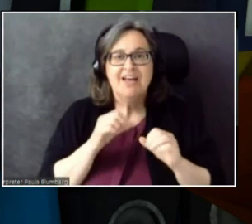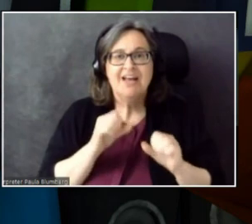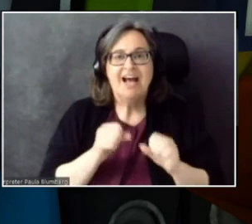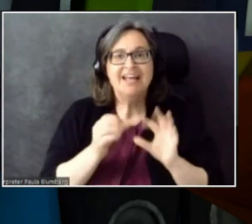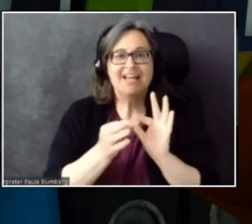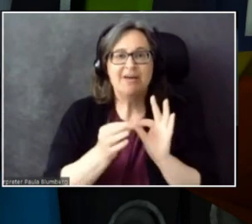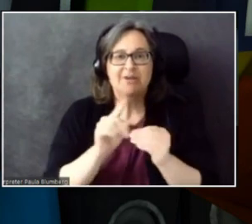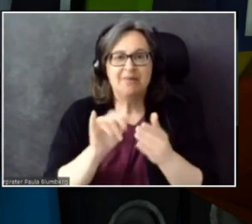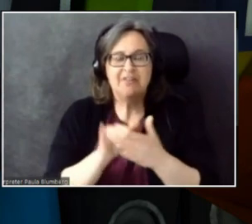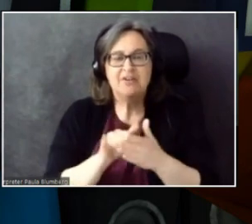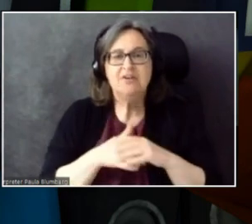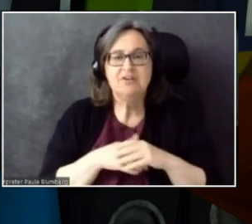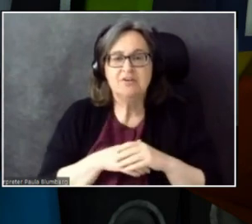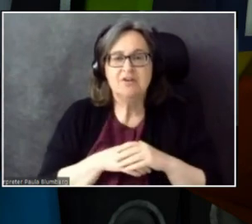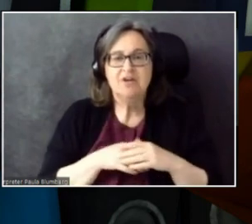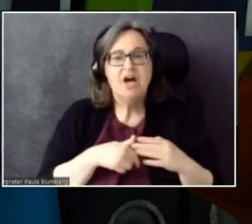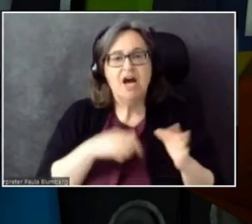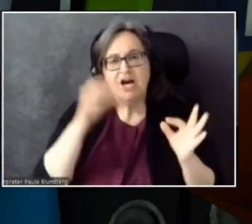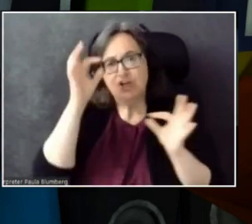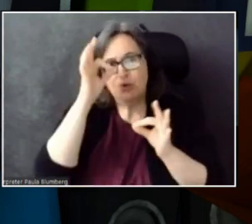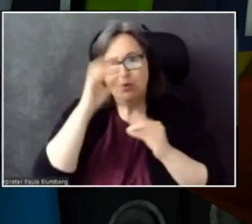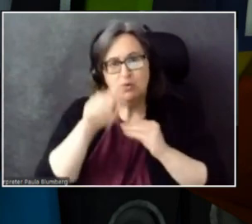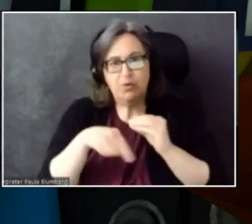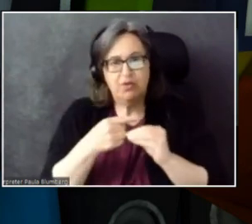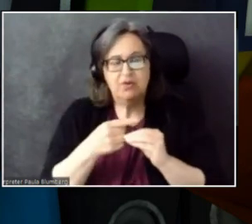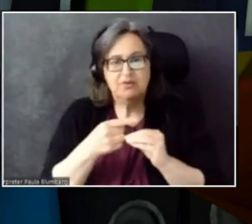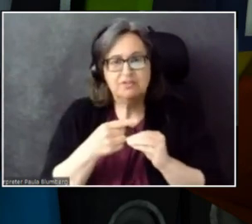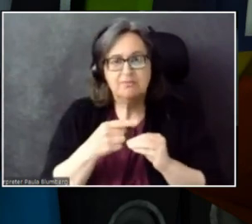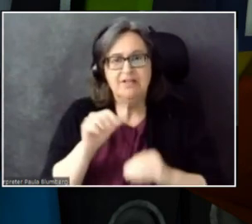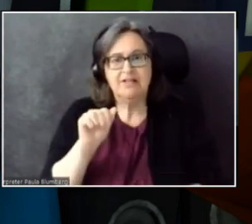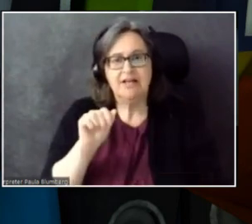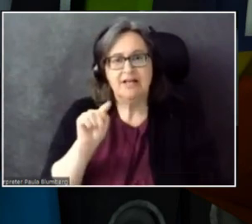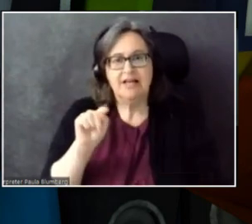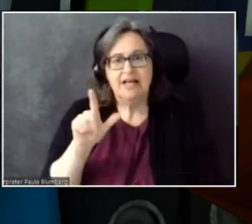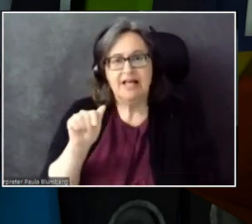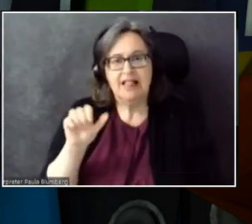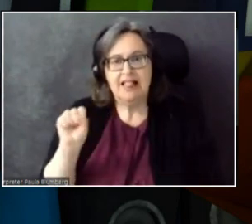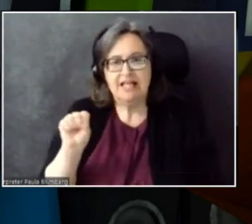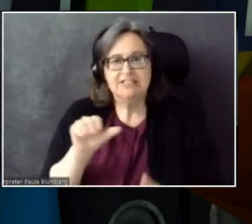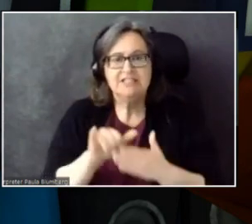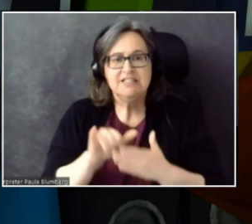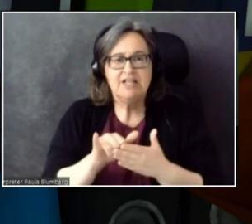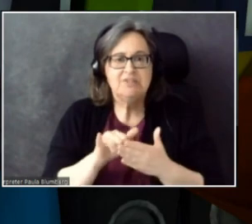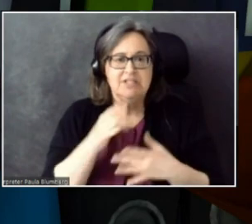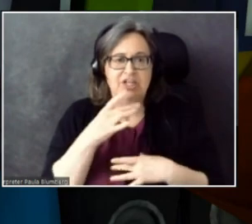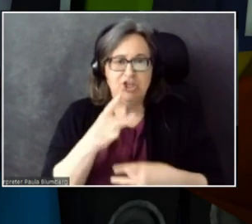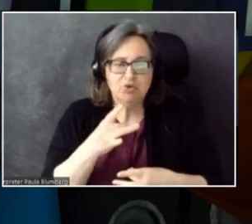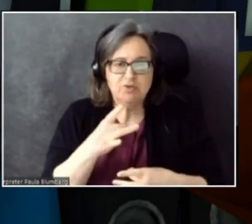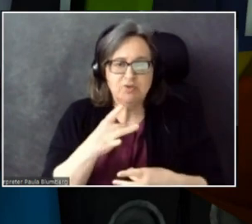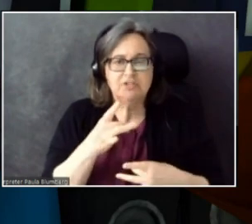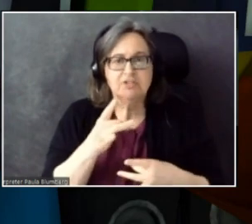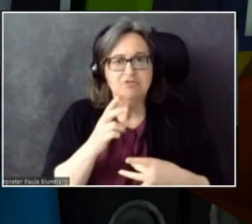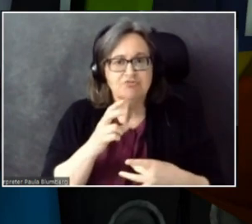Going into this, I knew nothing about font atlases. So that was an interesting learning journey. Doing those in Unity.